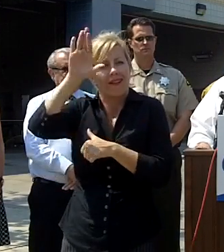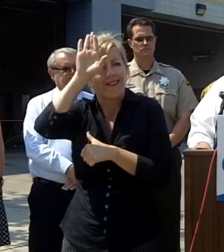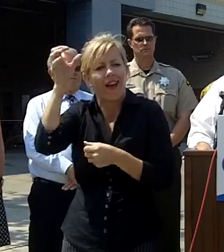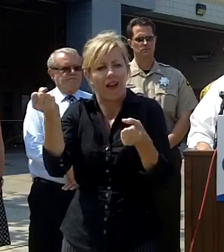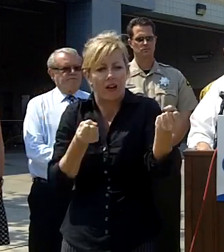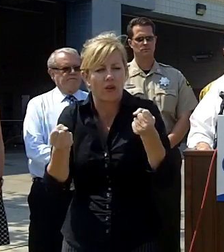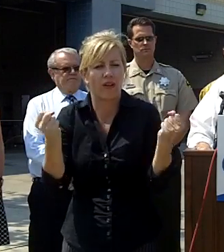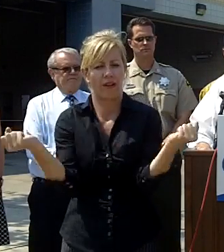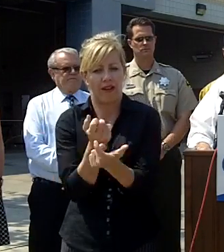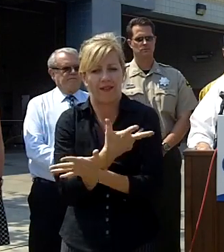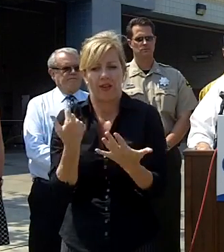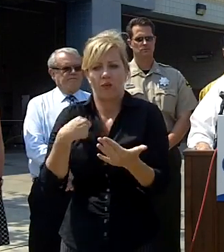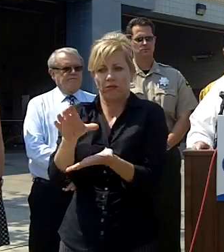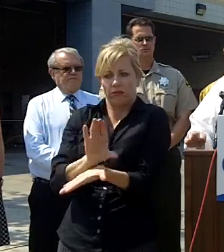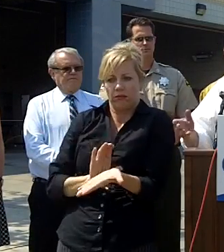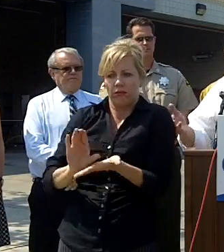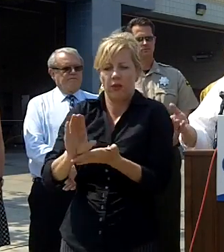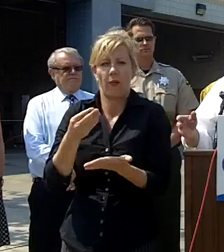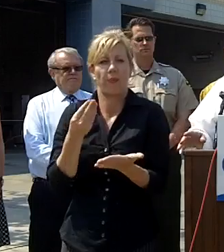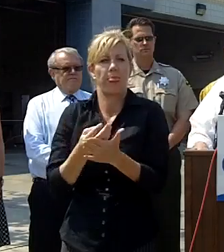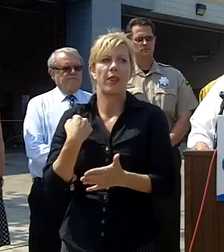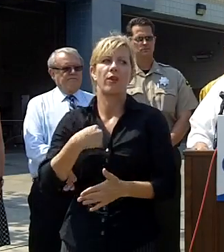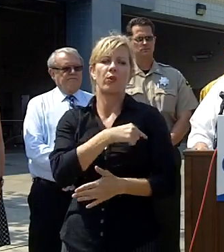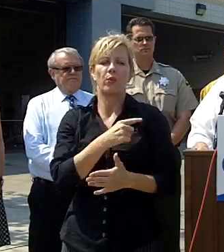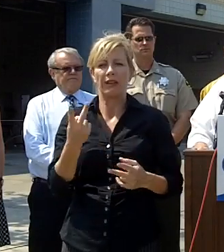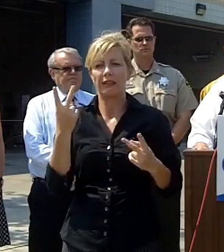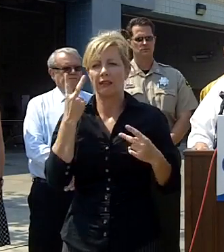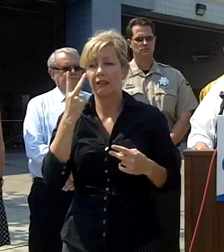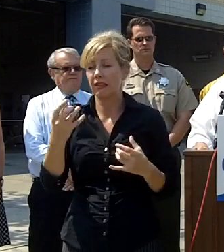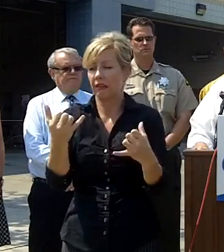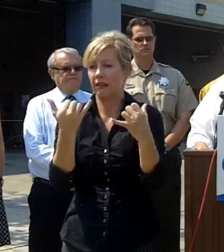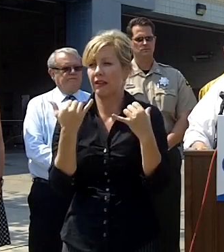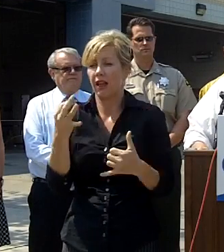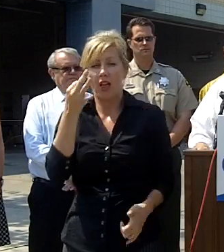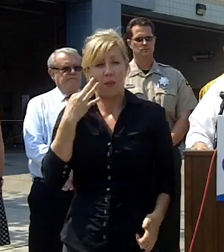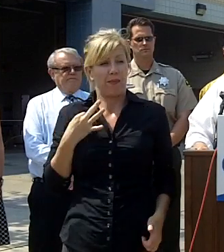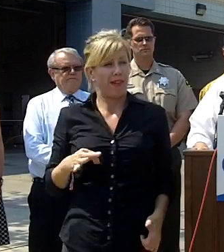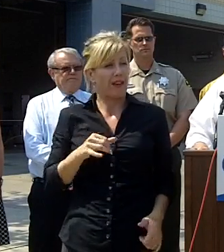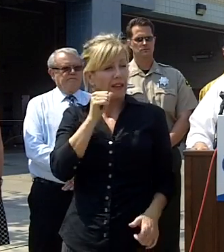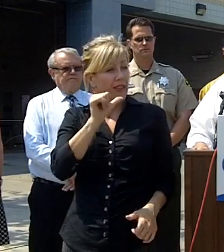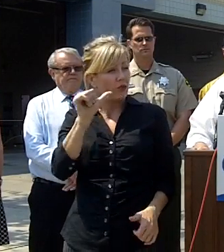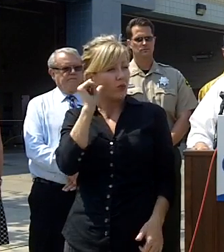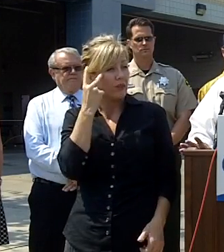I think we're seeing the benefit that we saw the benefit of yesterday and hopefully today